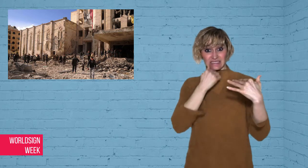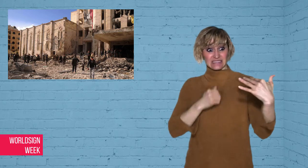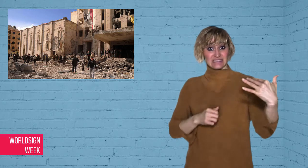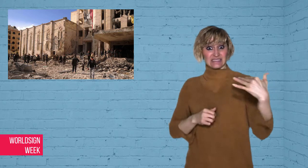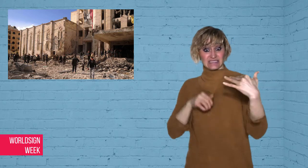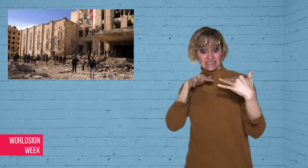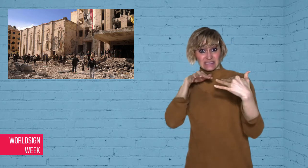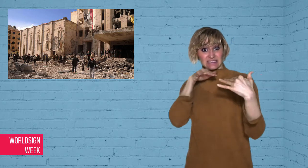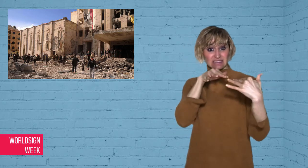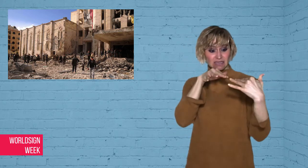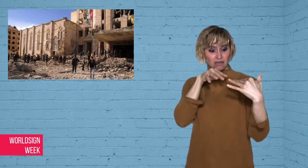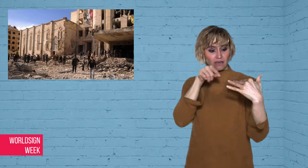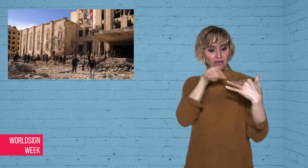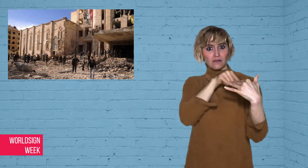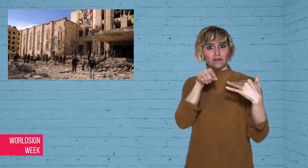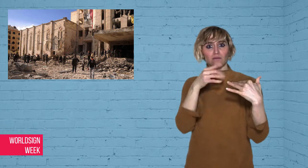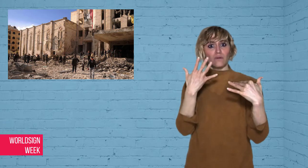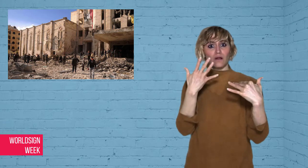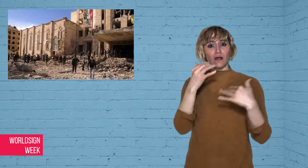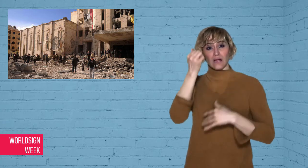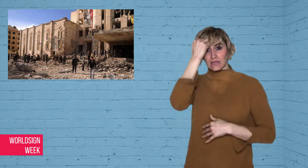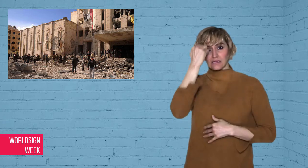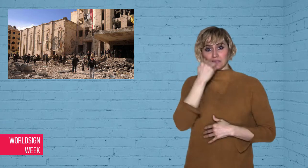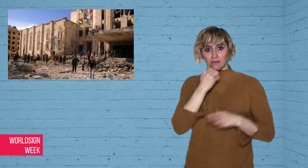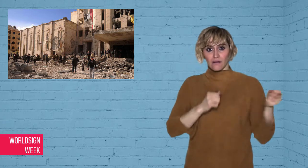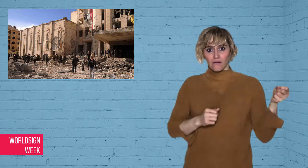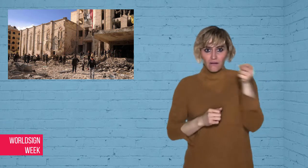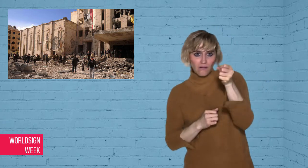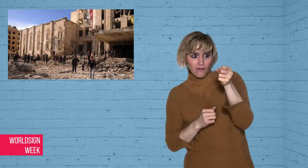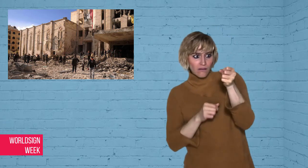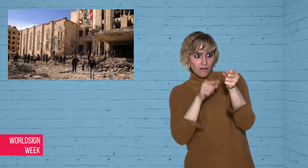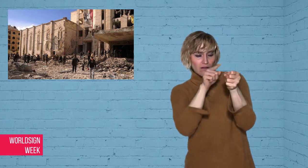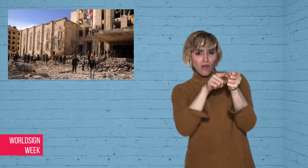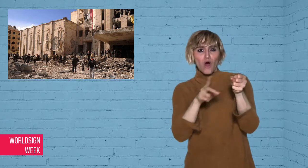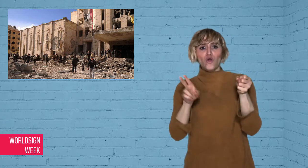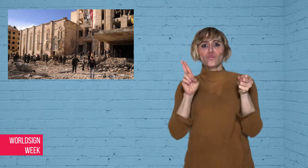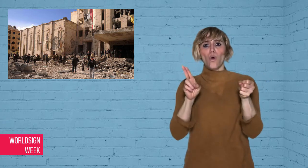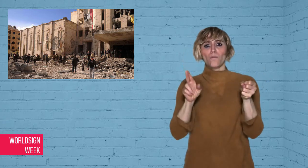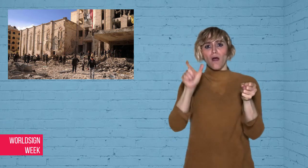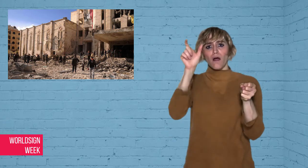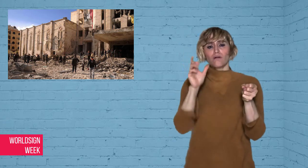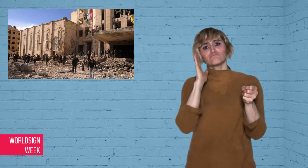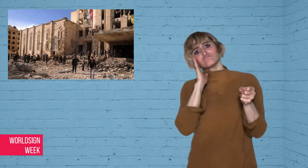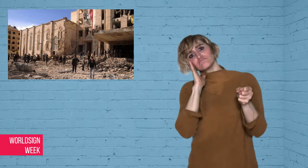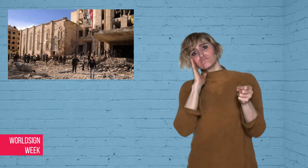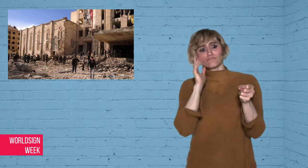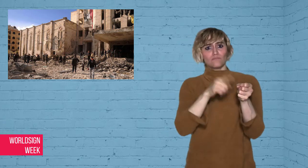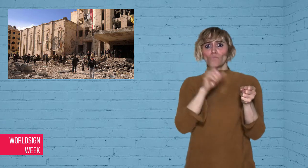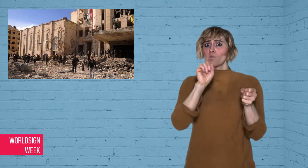want to harm. Last week, a mass grave